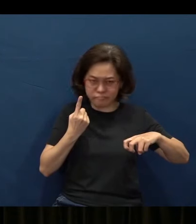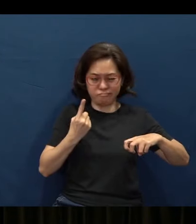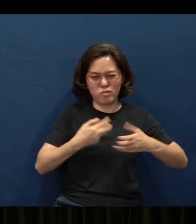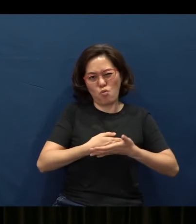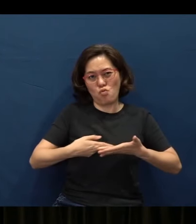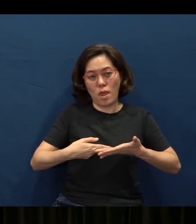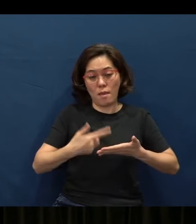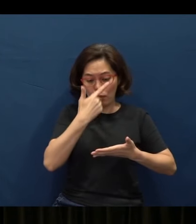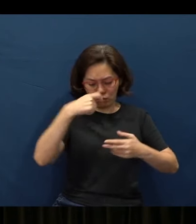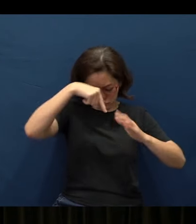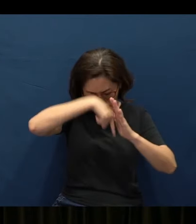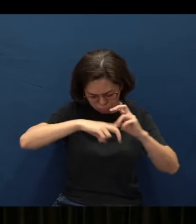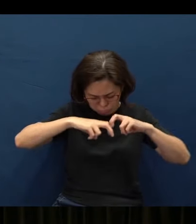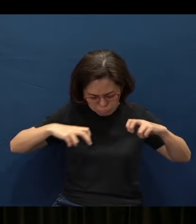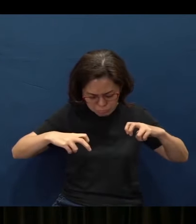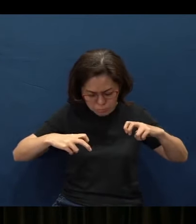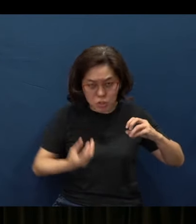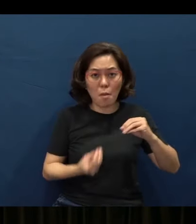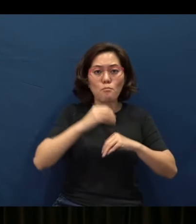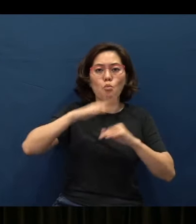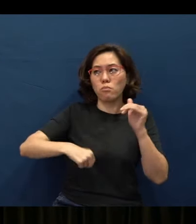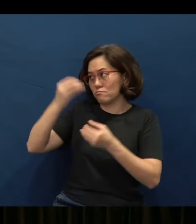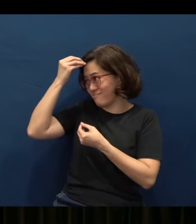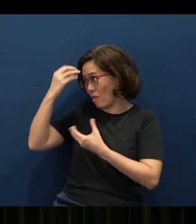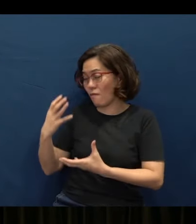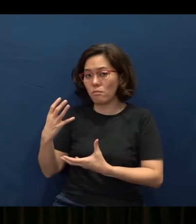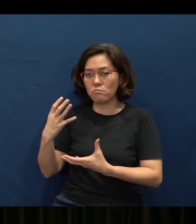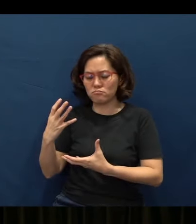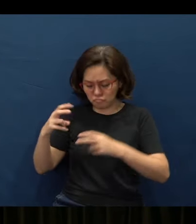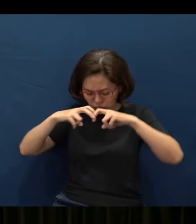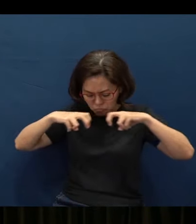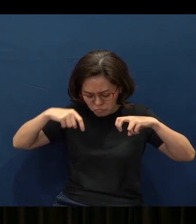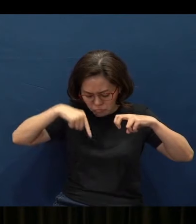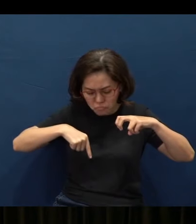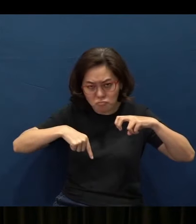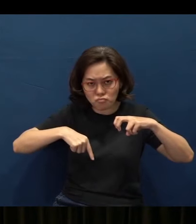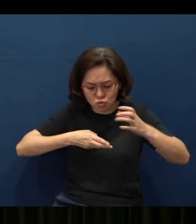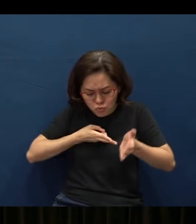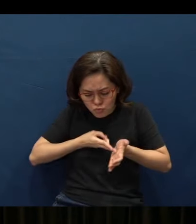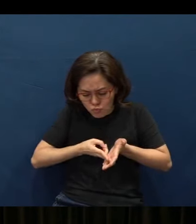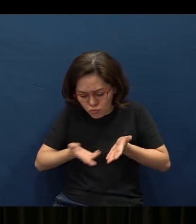For insight goes beyond information to discern underlying truths.”